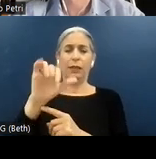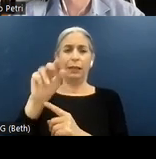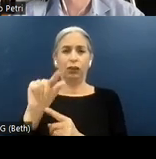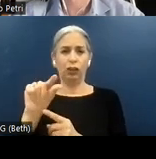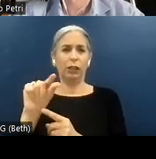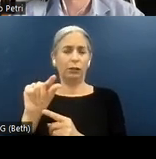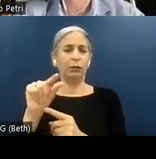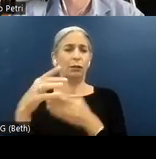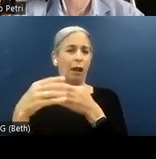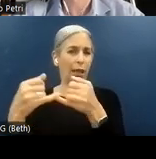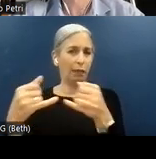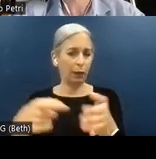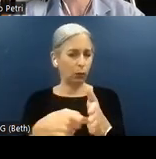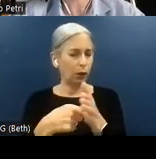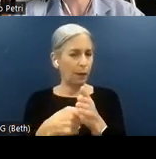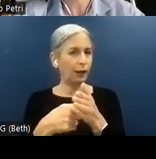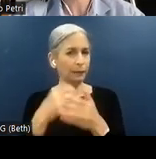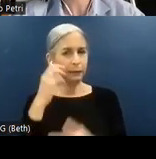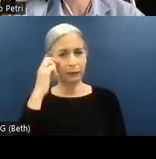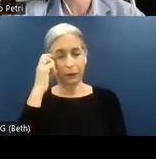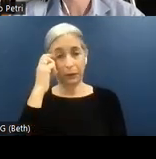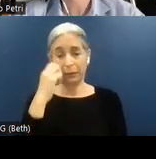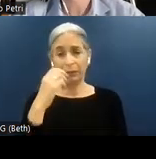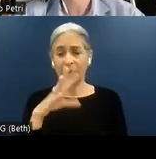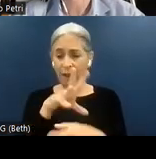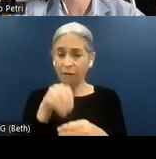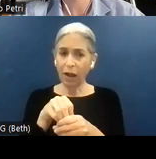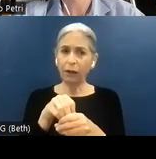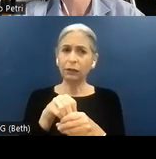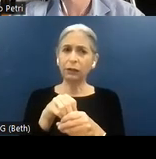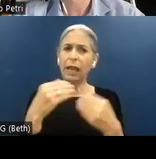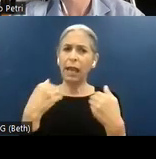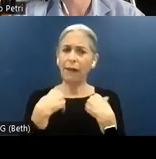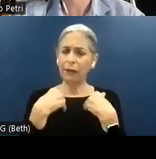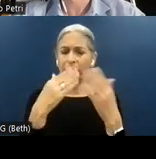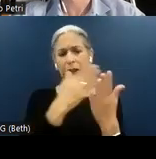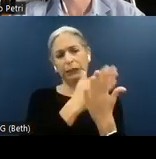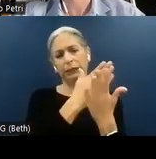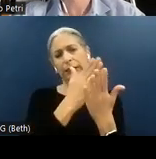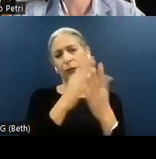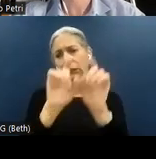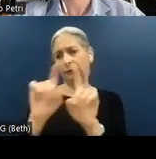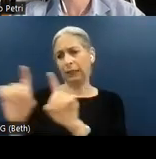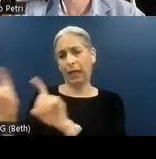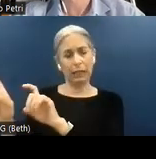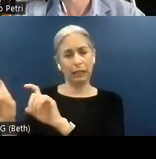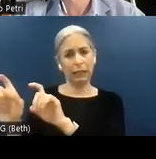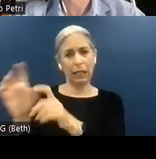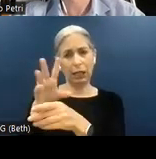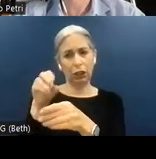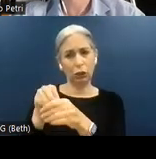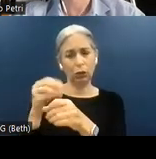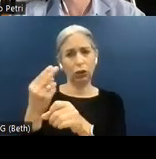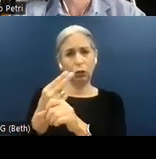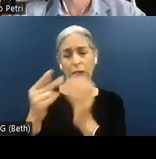Guidelines. It involves using a series of tasks including using assistive technologies